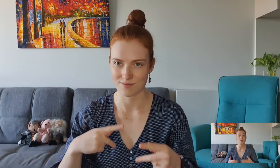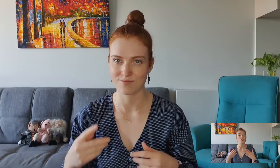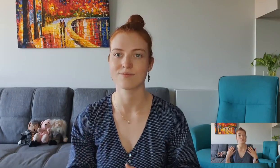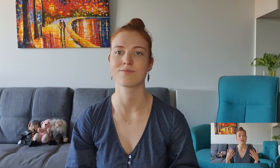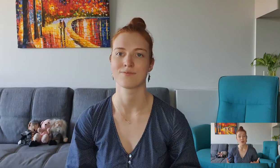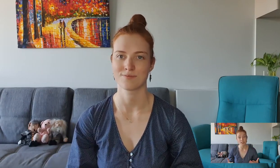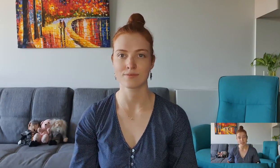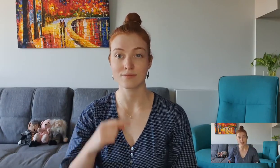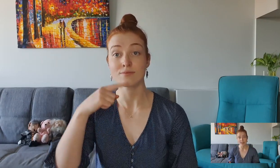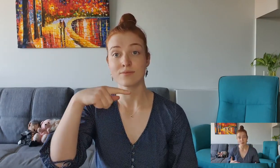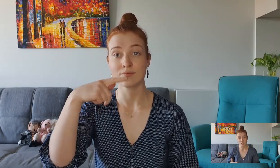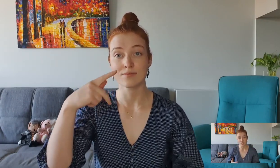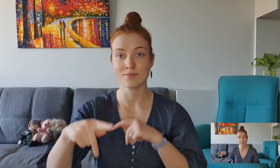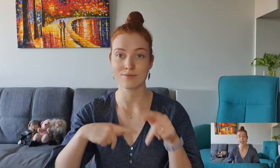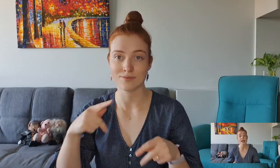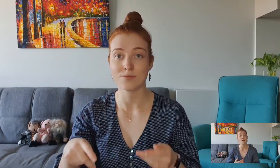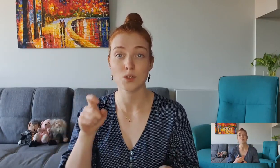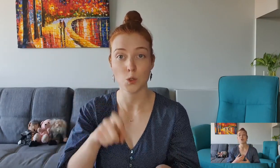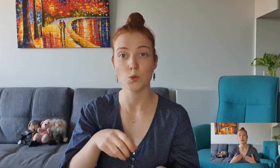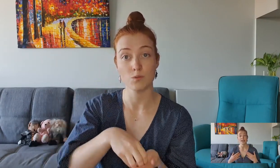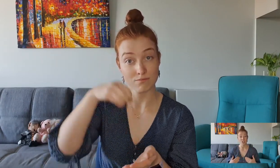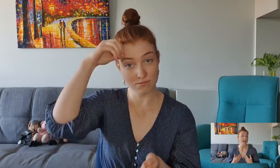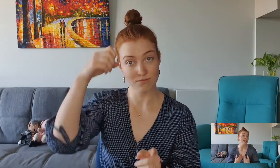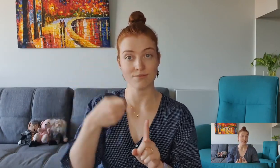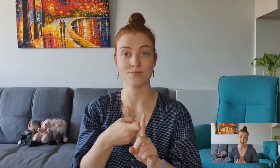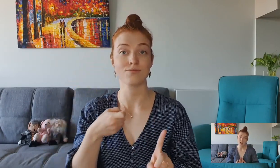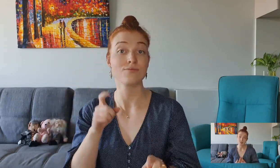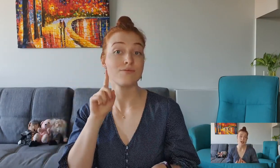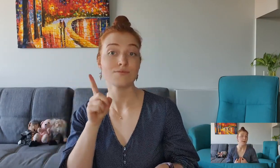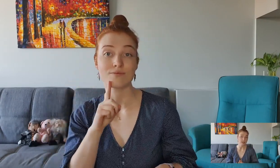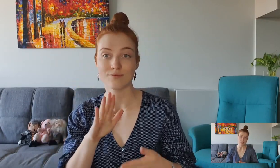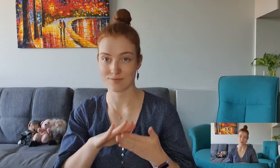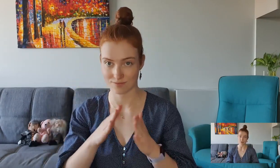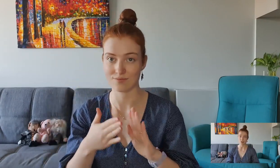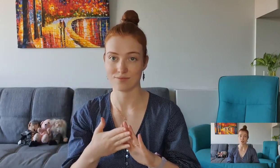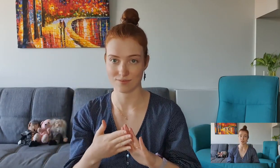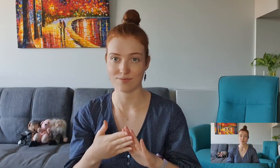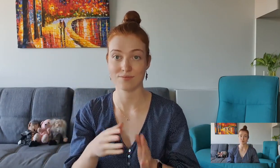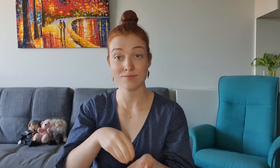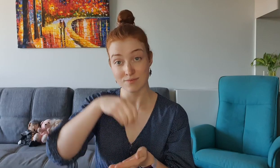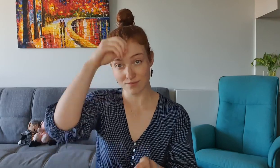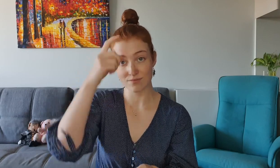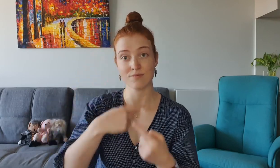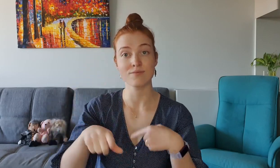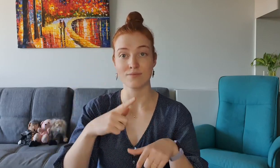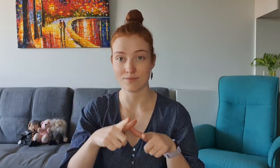we should be learning sign languages and we should be educating ourselves about d/Deaf issues